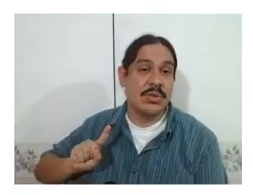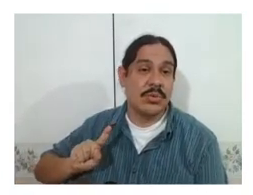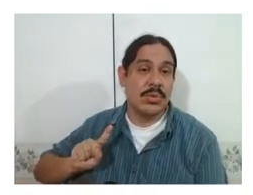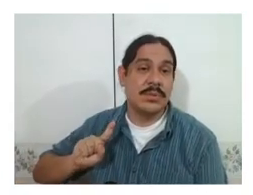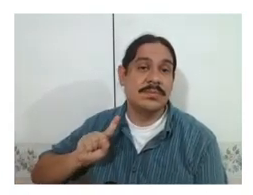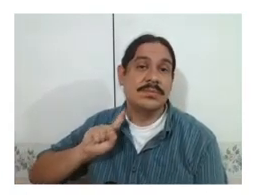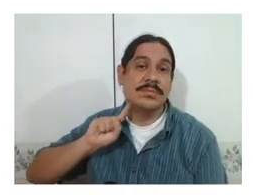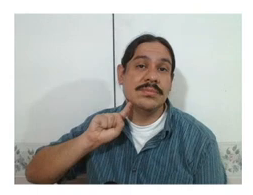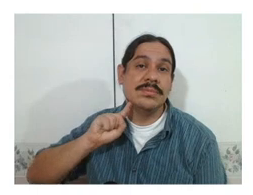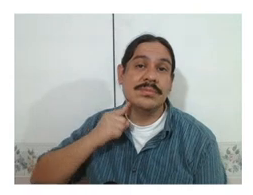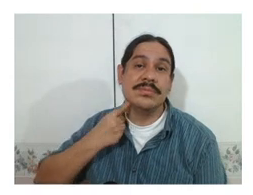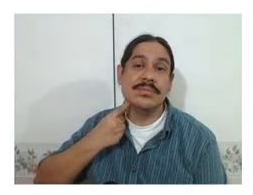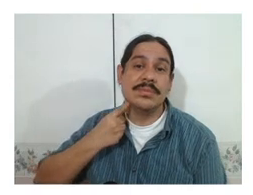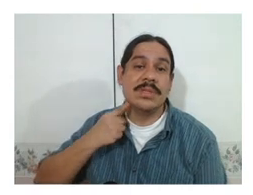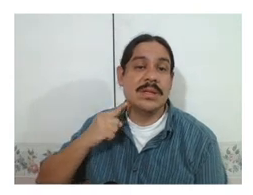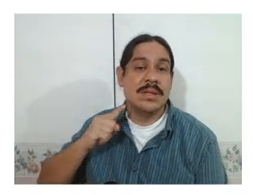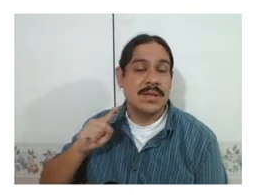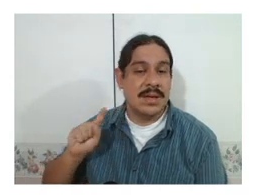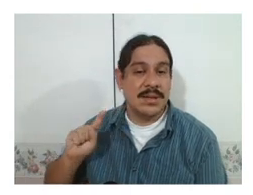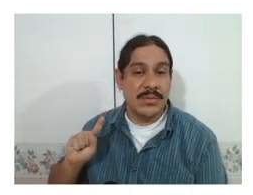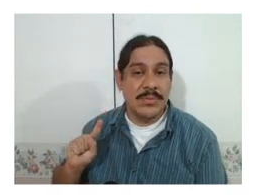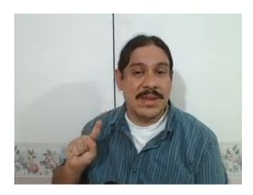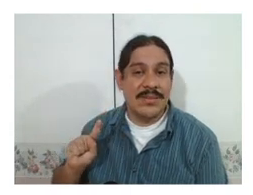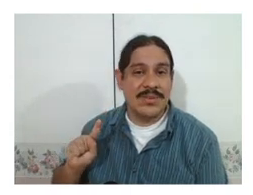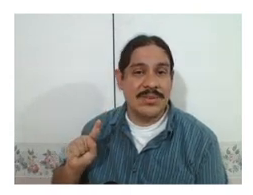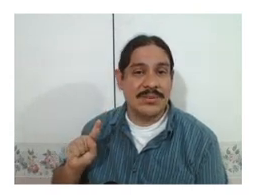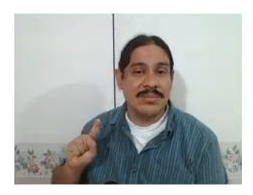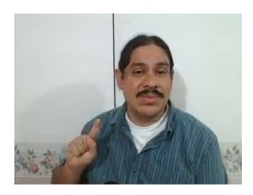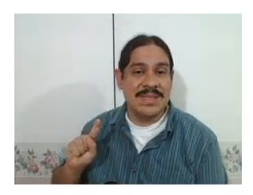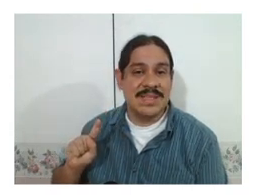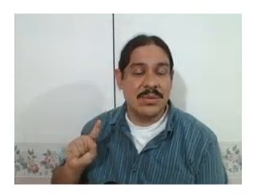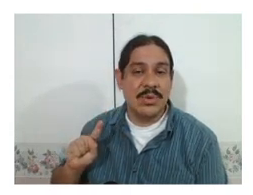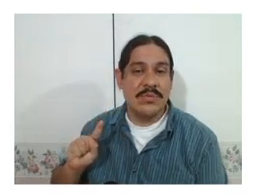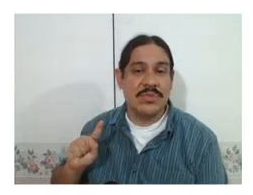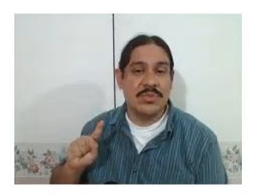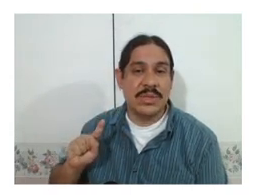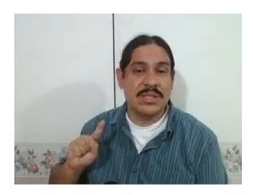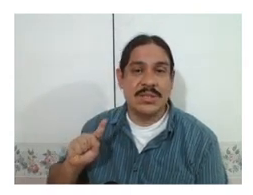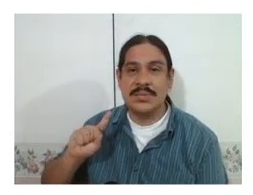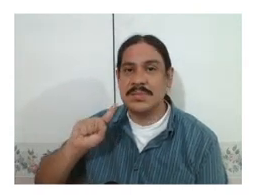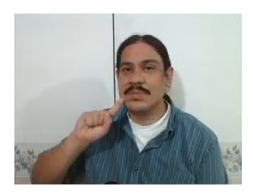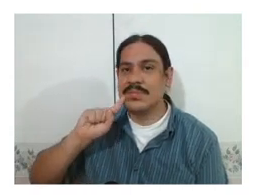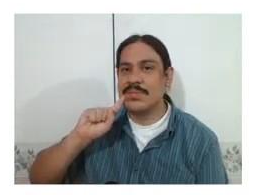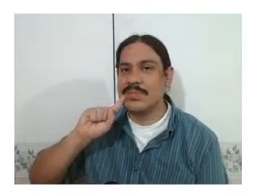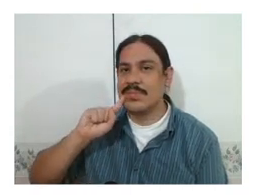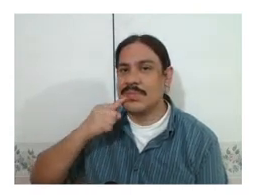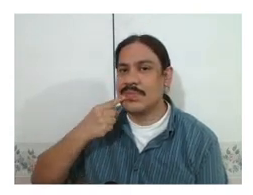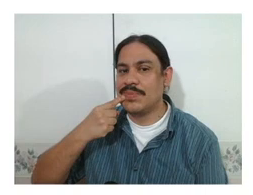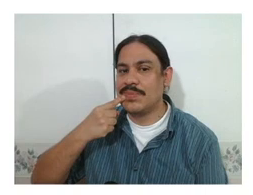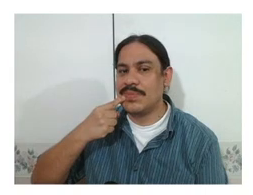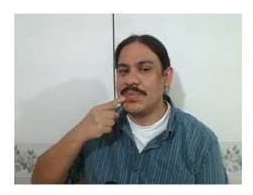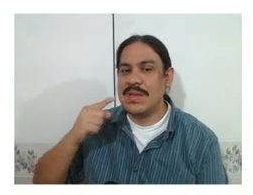'cruel' and on the right we have the BSL word for 'sweet'